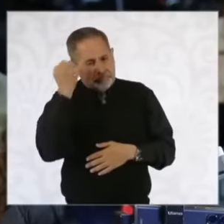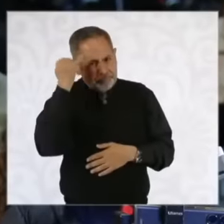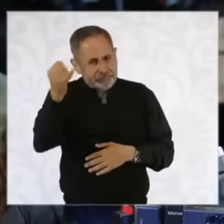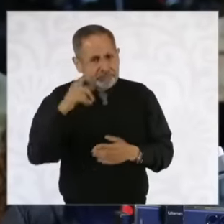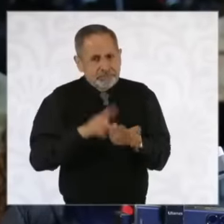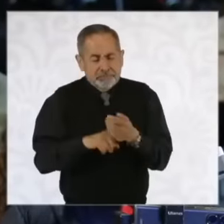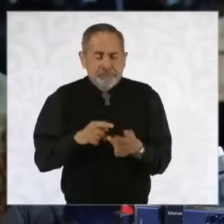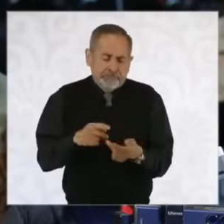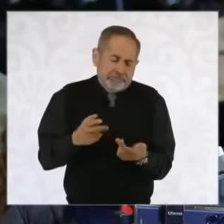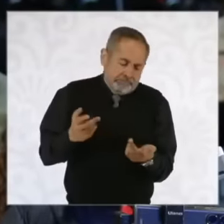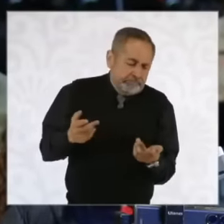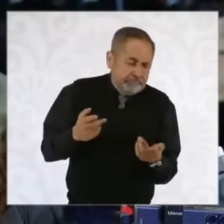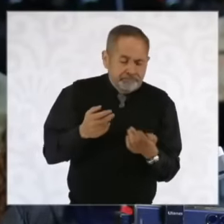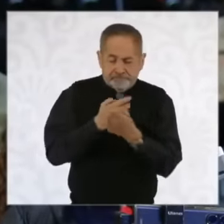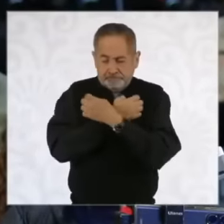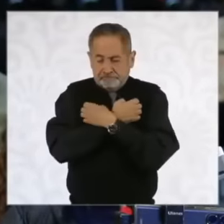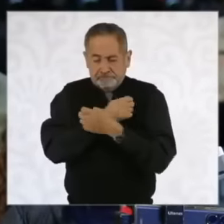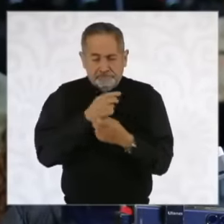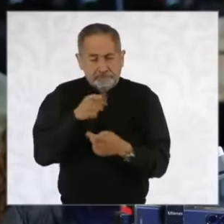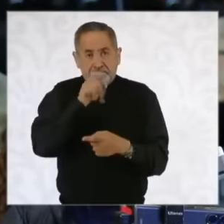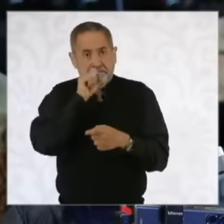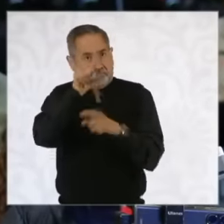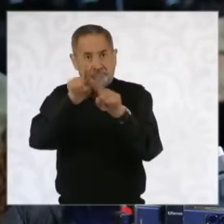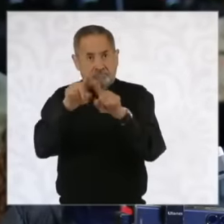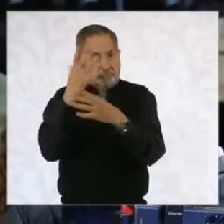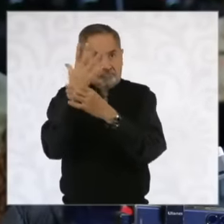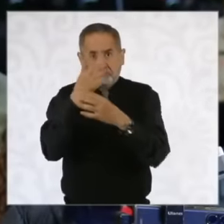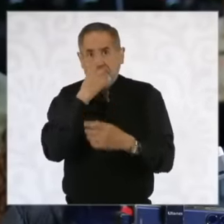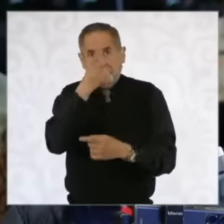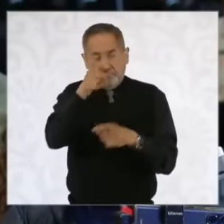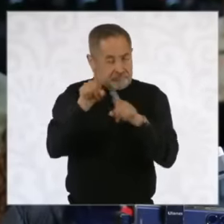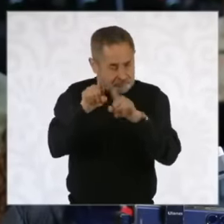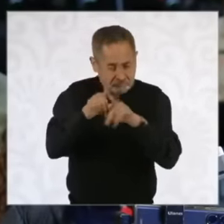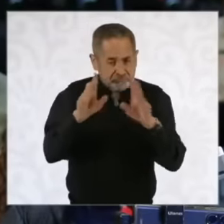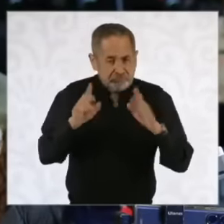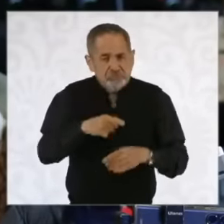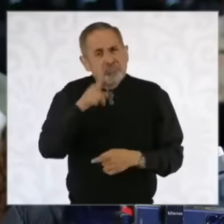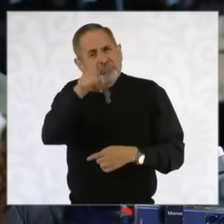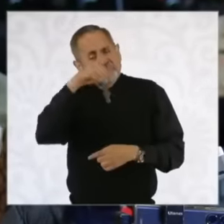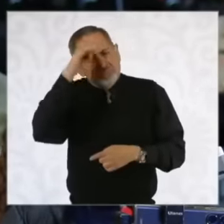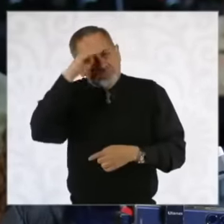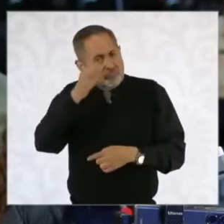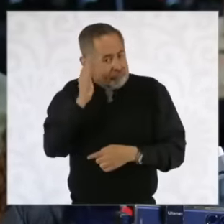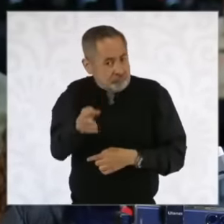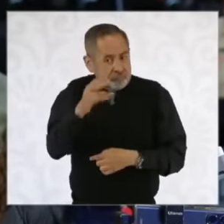commodity to the congruence with which you conduct yourself, if you would be willing to support this